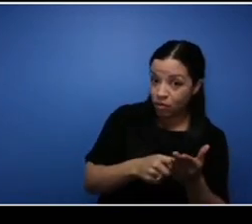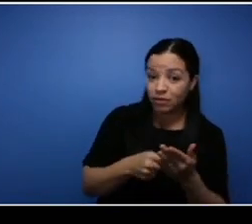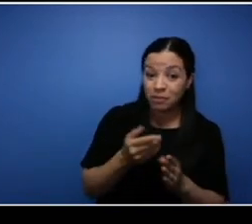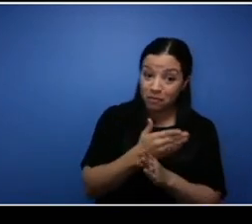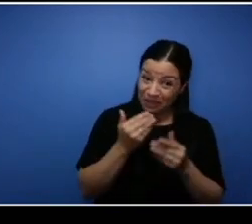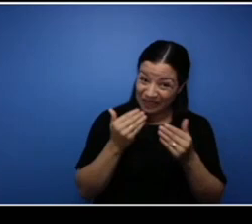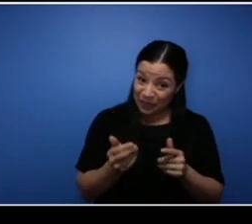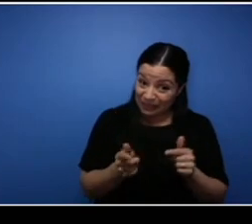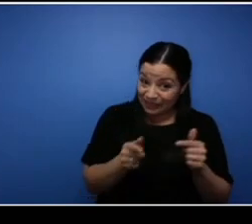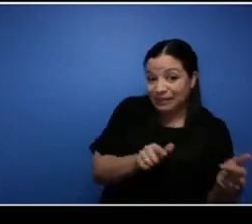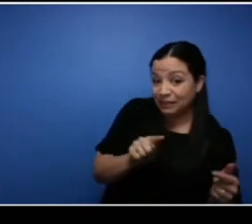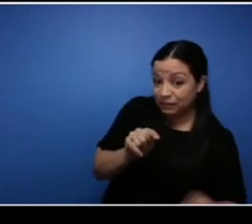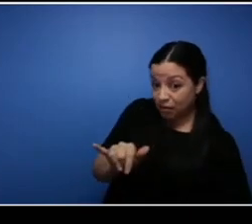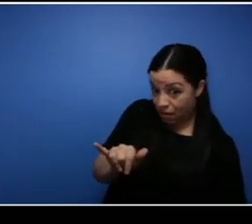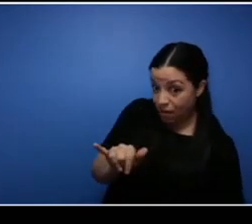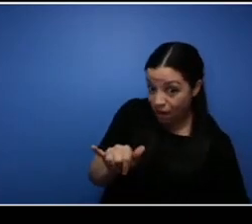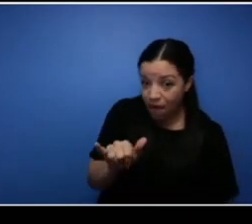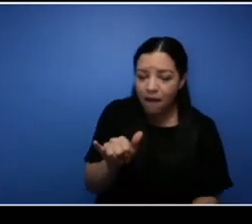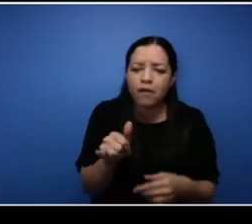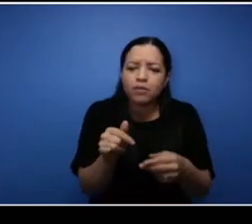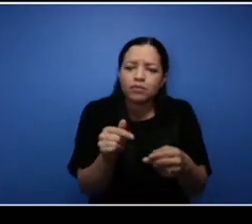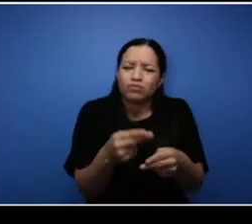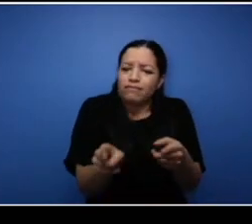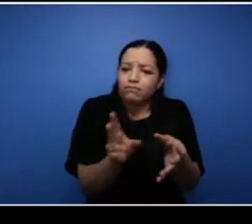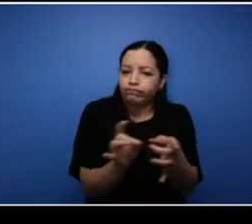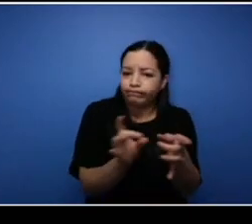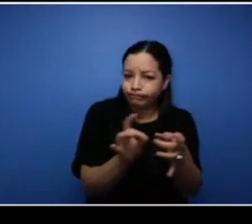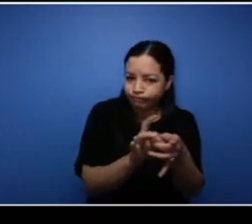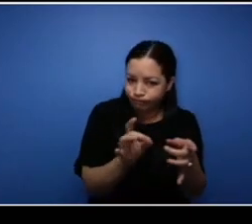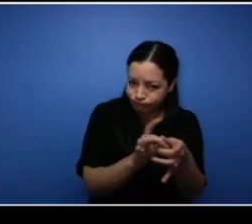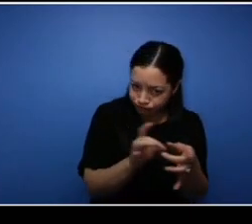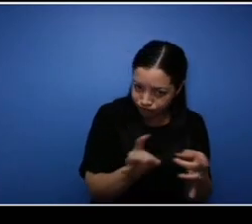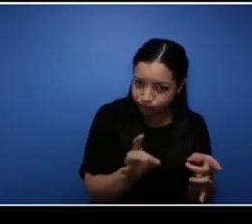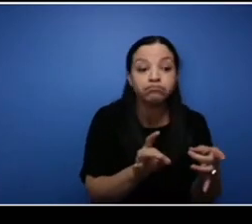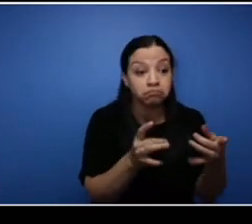Tyree, um I do just want to say a few quick words um before we begin the panel to let